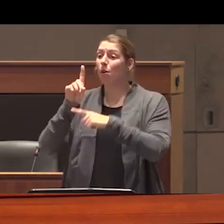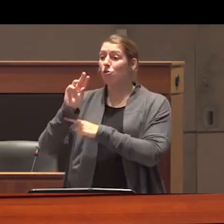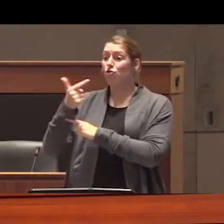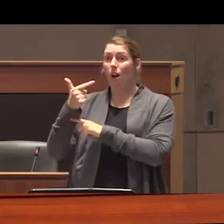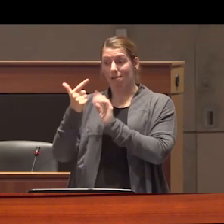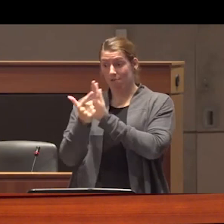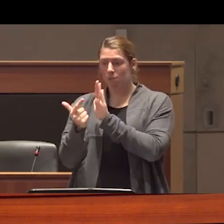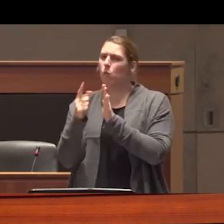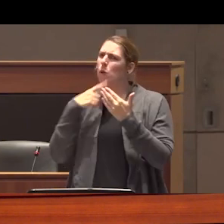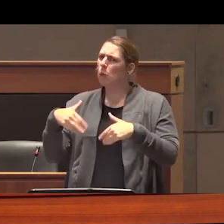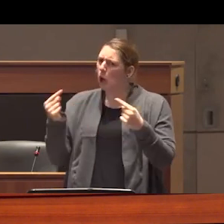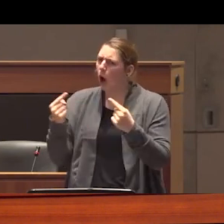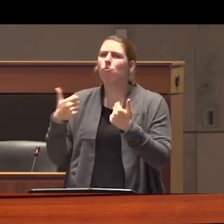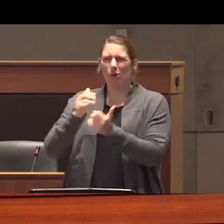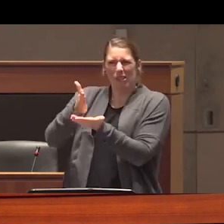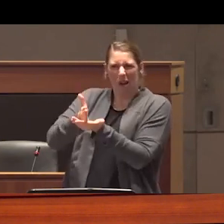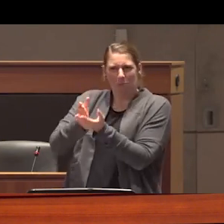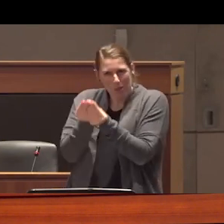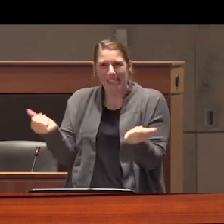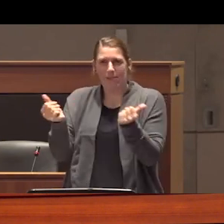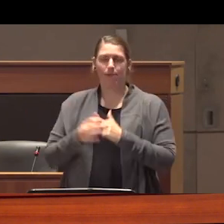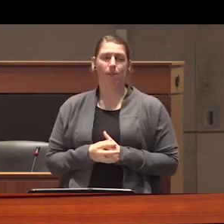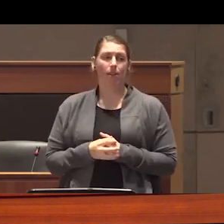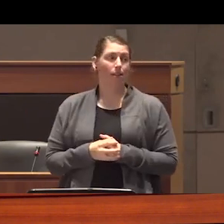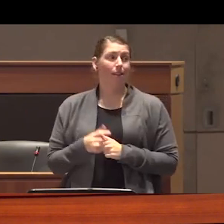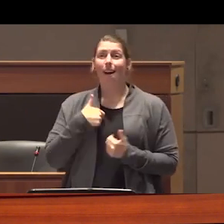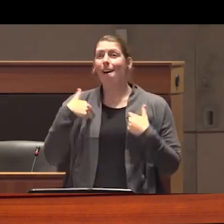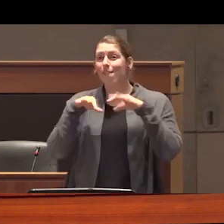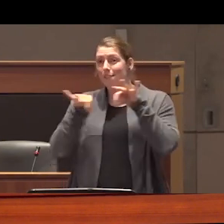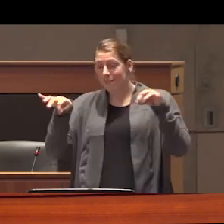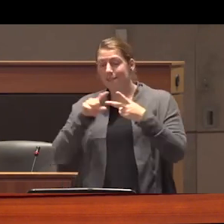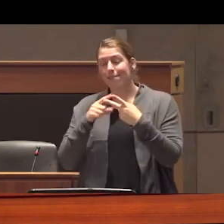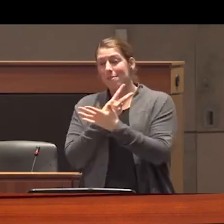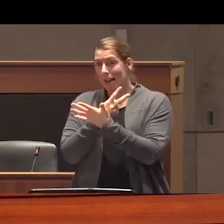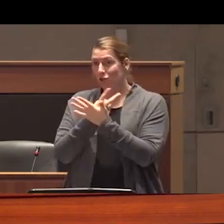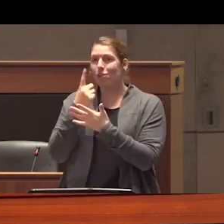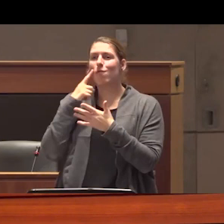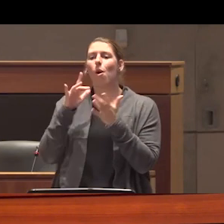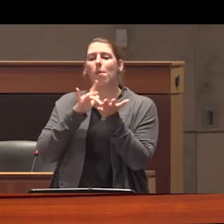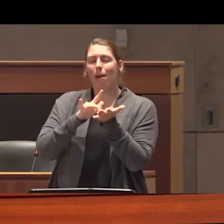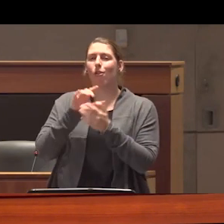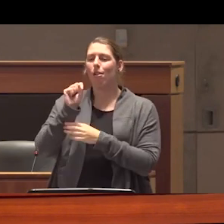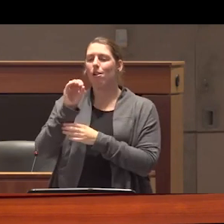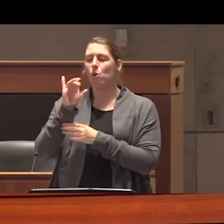prohibition uh I have a bachelor's and a Master's degree in medical sociology from the University of